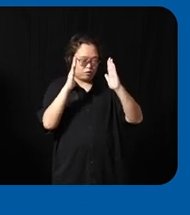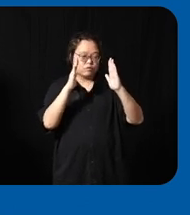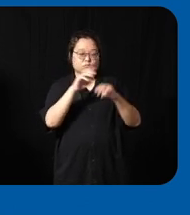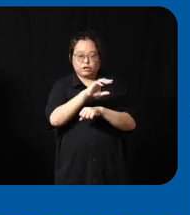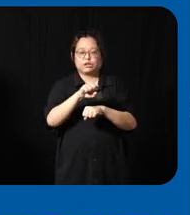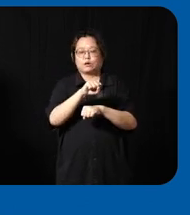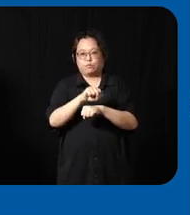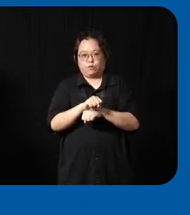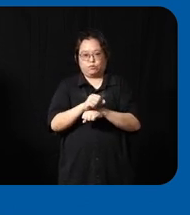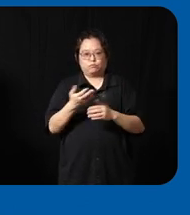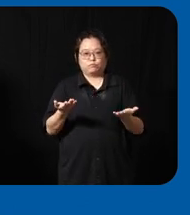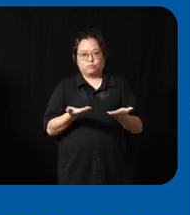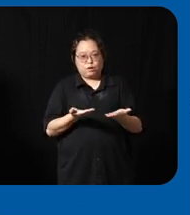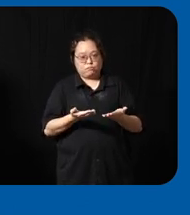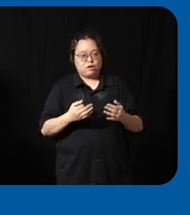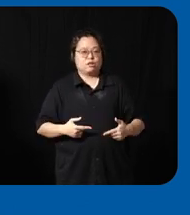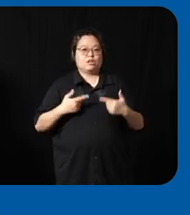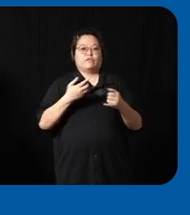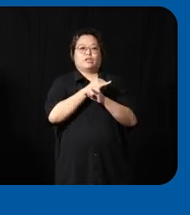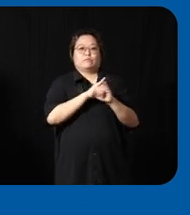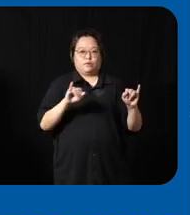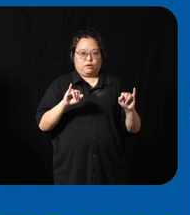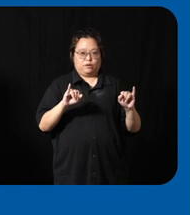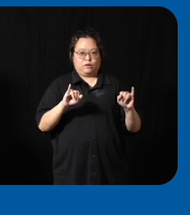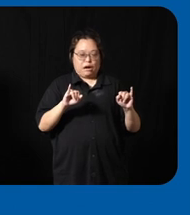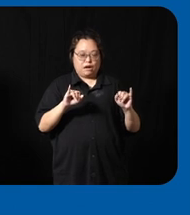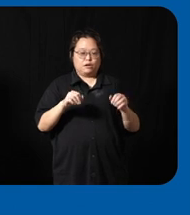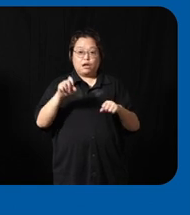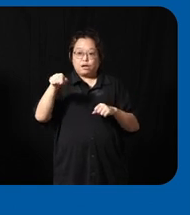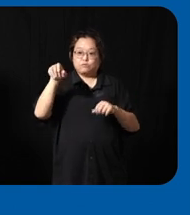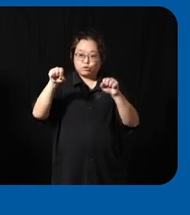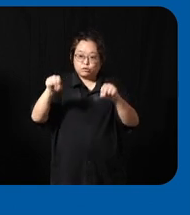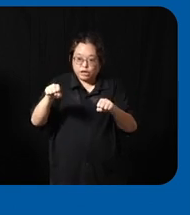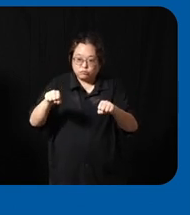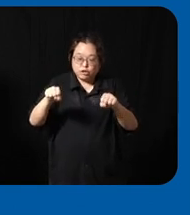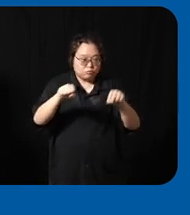which is about living independently realizing potentials and connecting communities so what